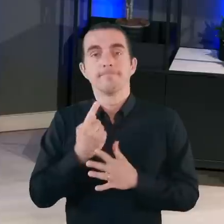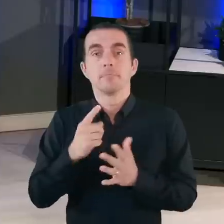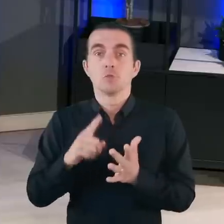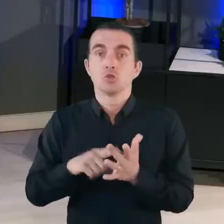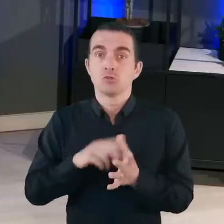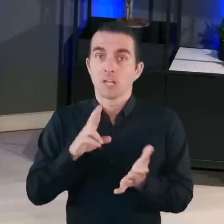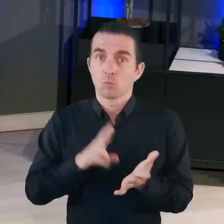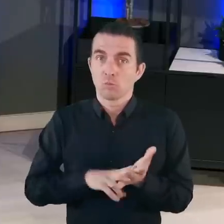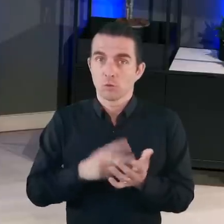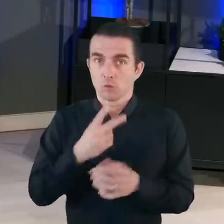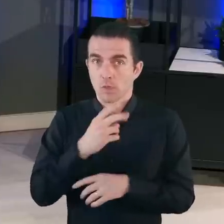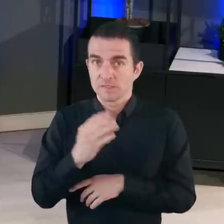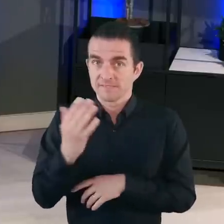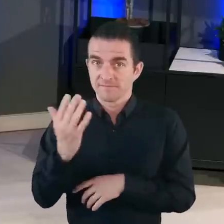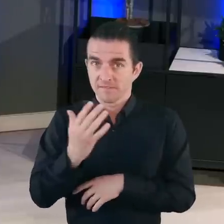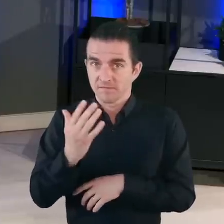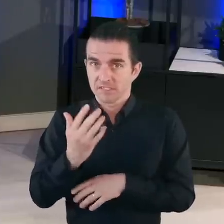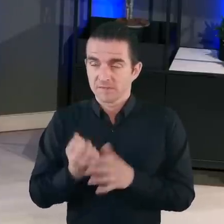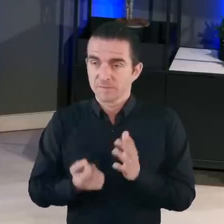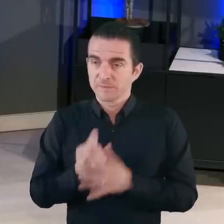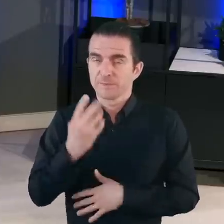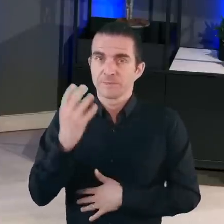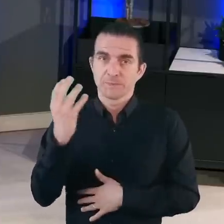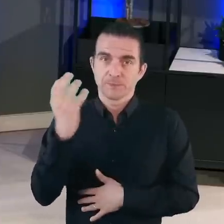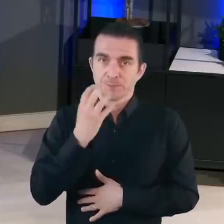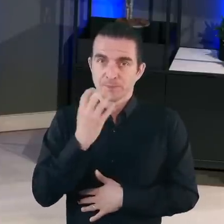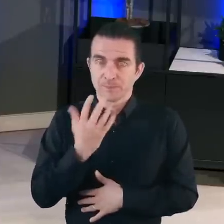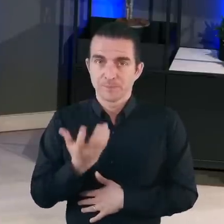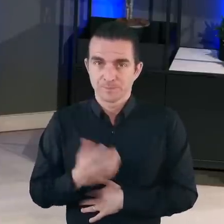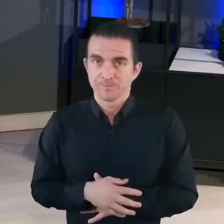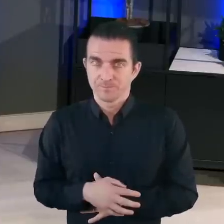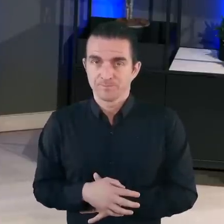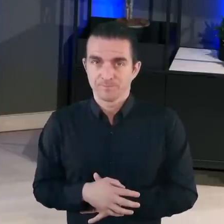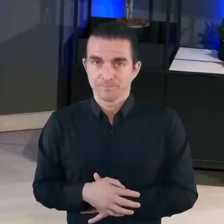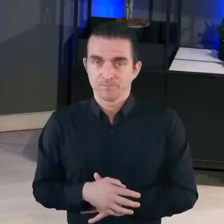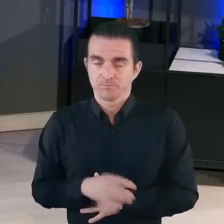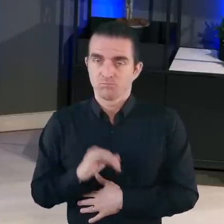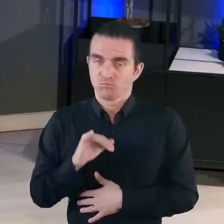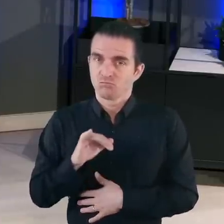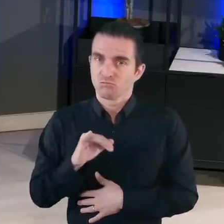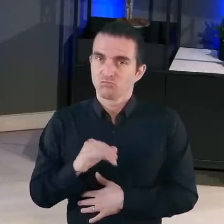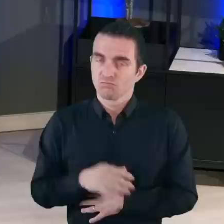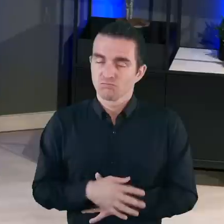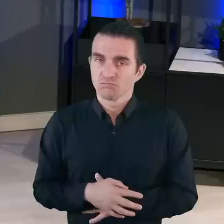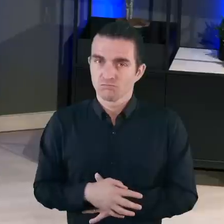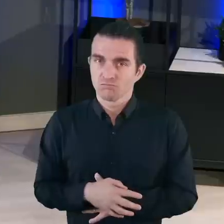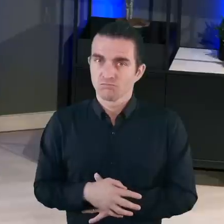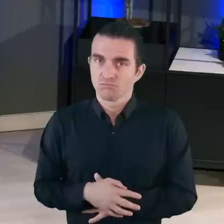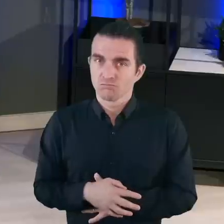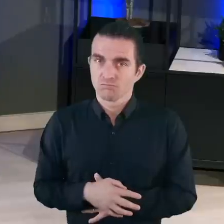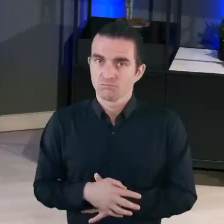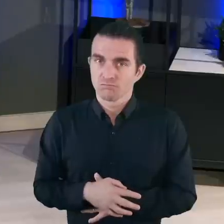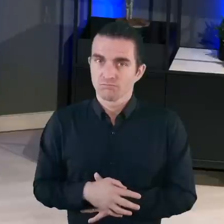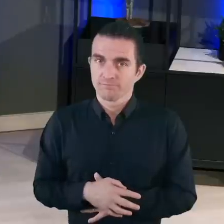In January 2015, I hit a significant roadblock. There was a huge one.